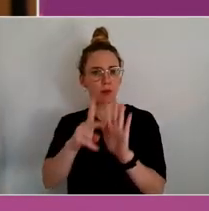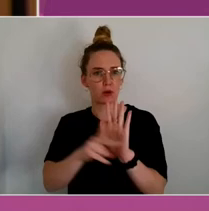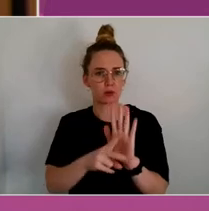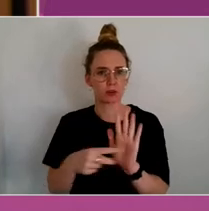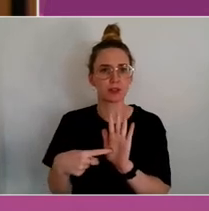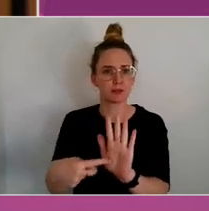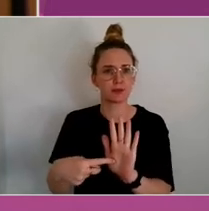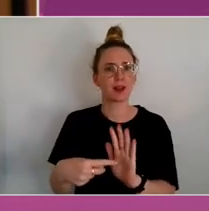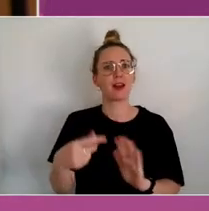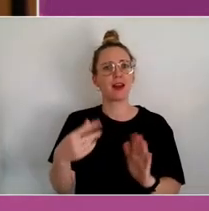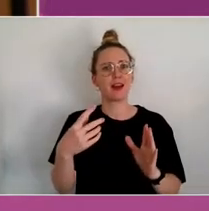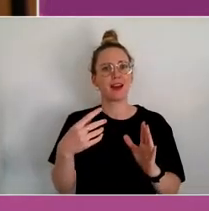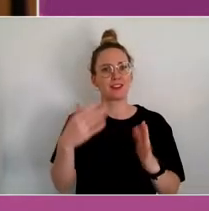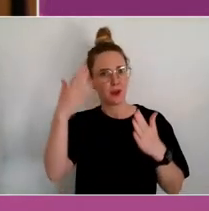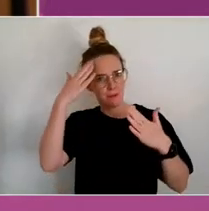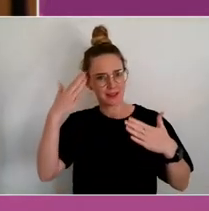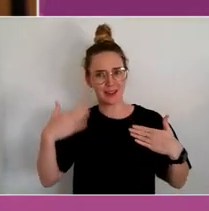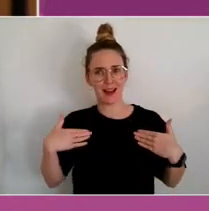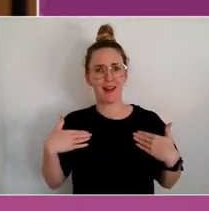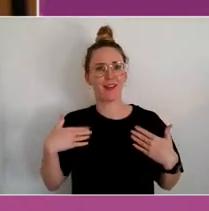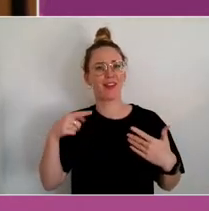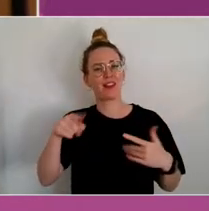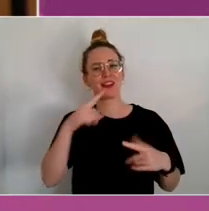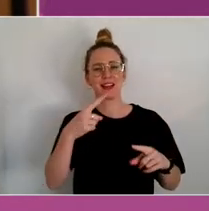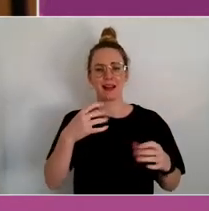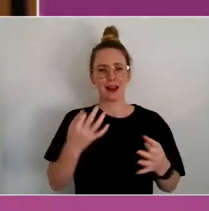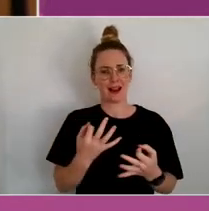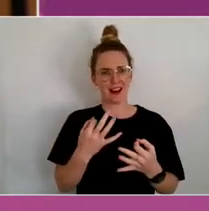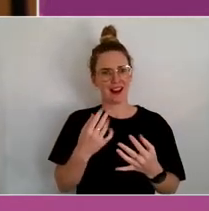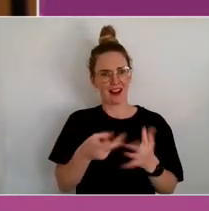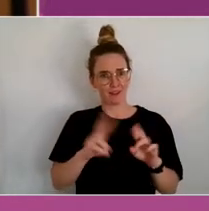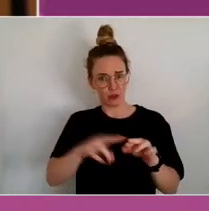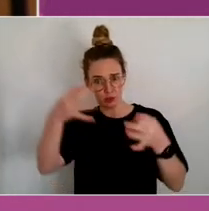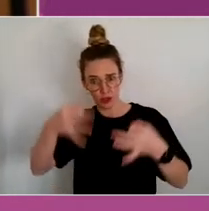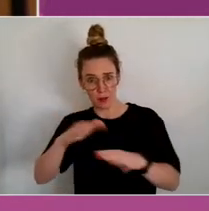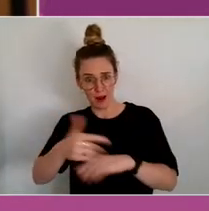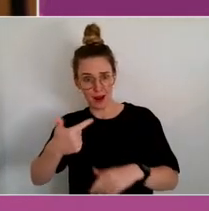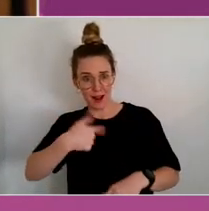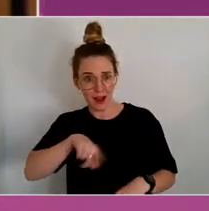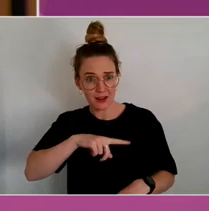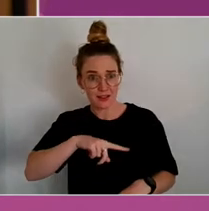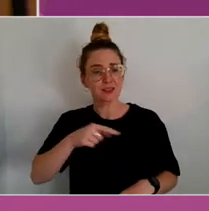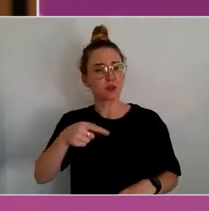without us. Co-design is fundamental to doing good work.